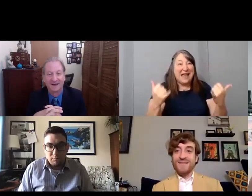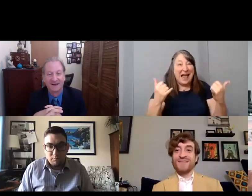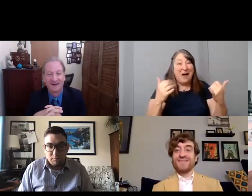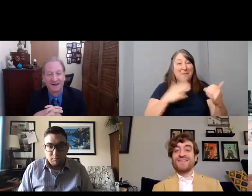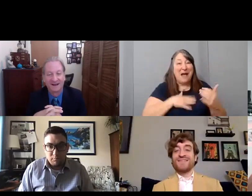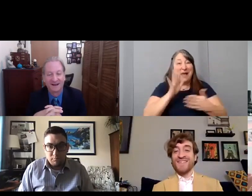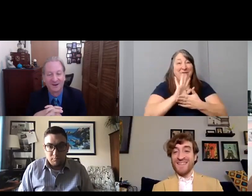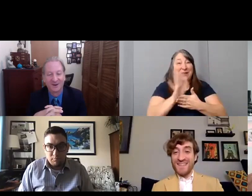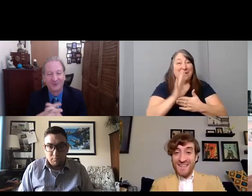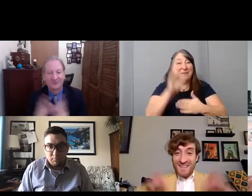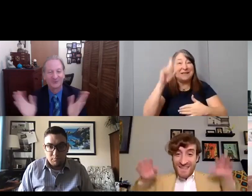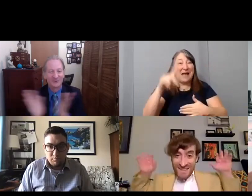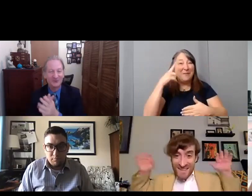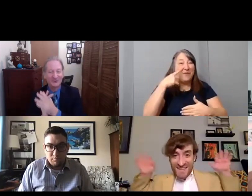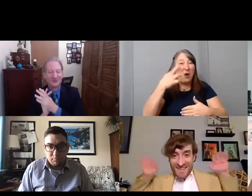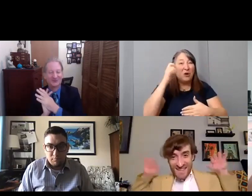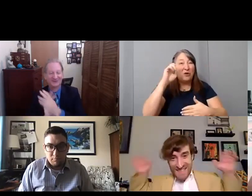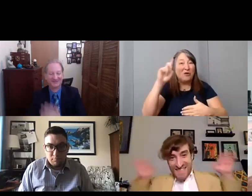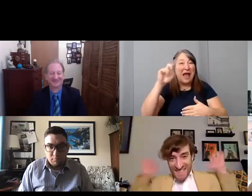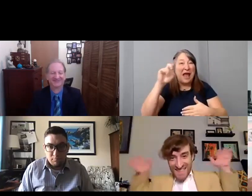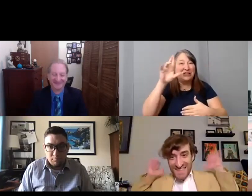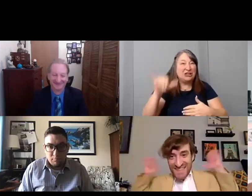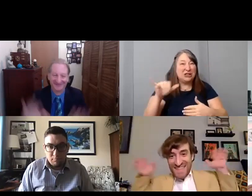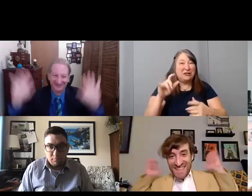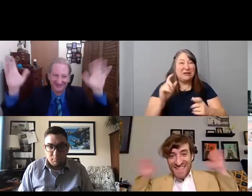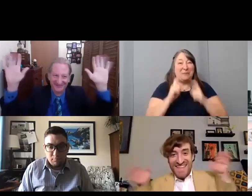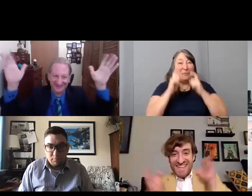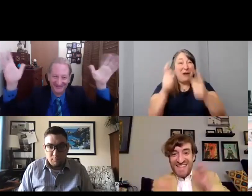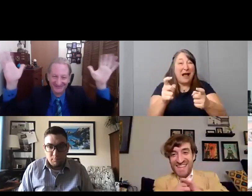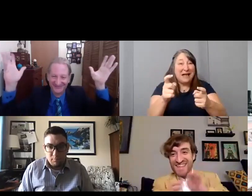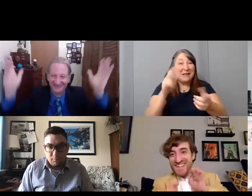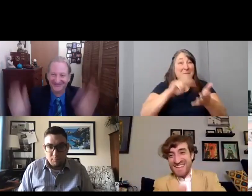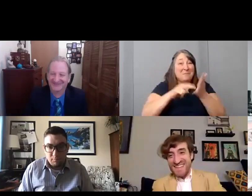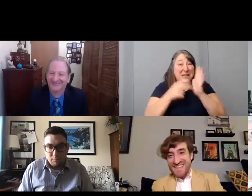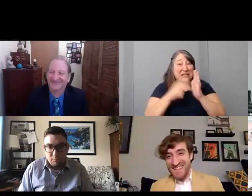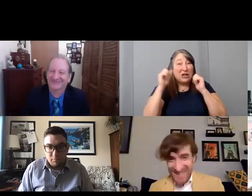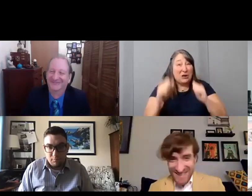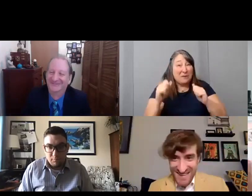is a Academy Award qualifier. I was like, what the heck? So, if I hadn't done this challenge, I